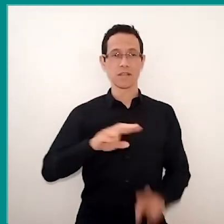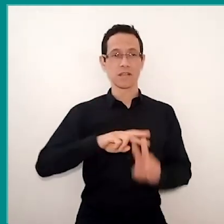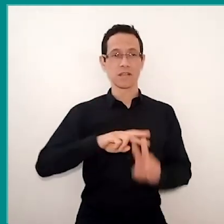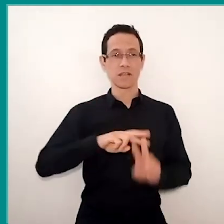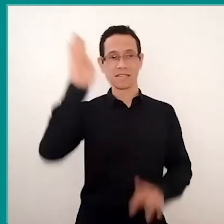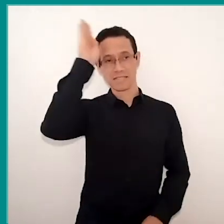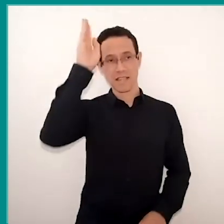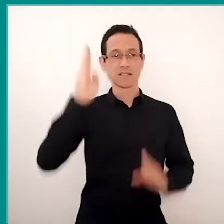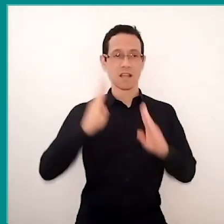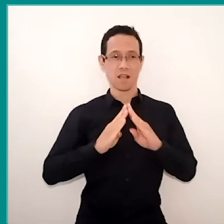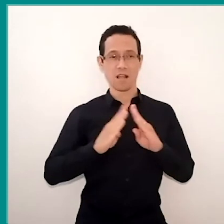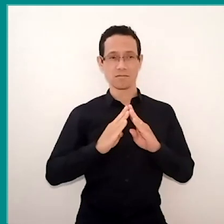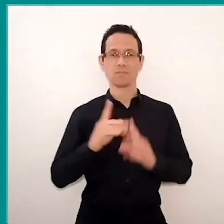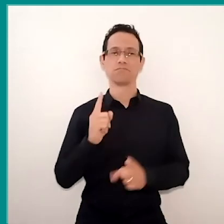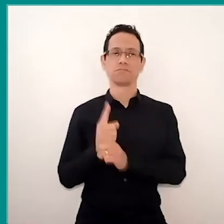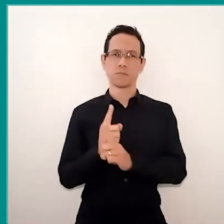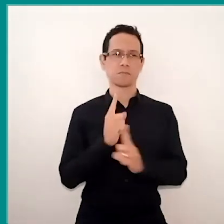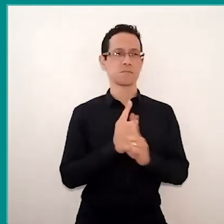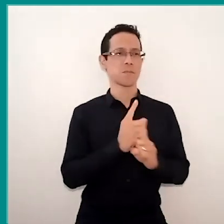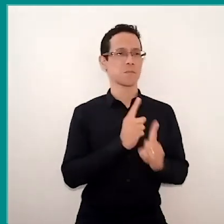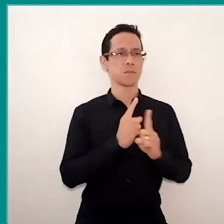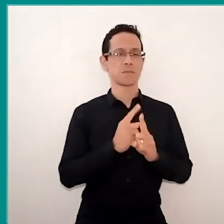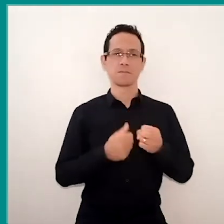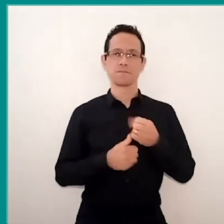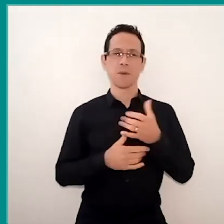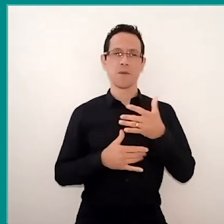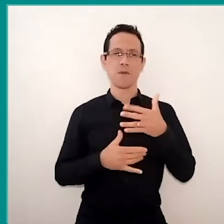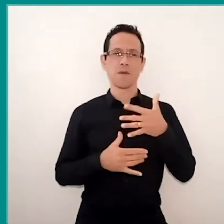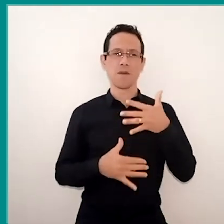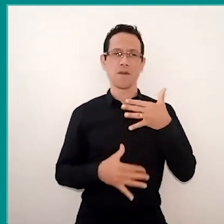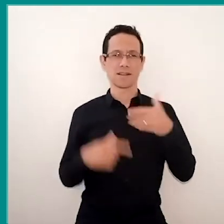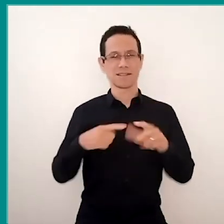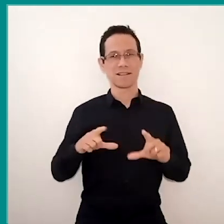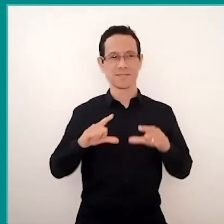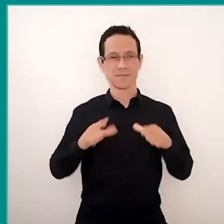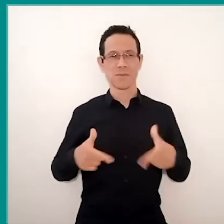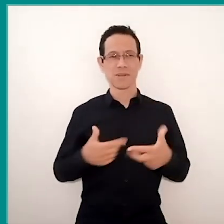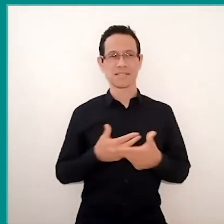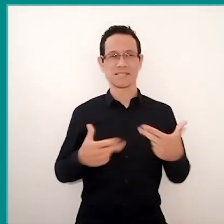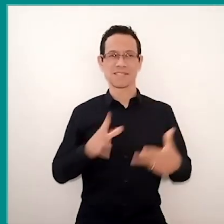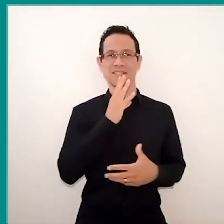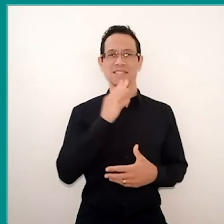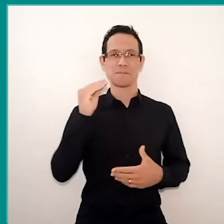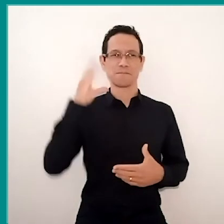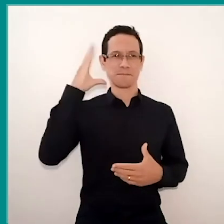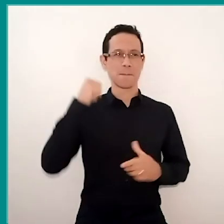With these hashtags, you can see many of our actions and know a little more what Sesc has done